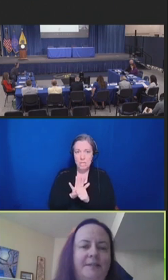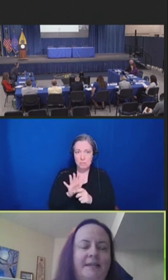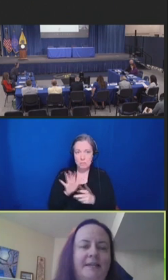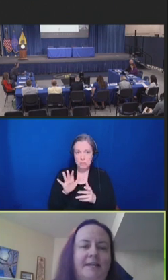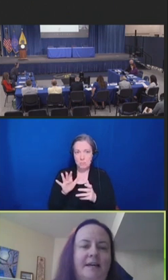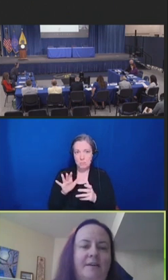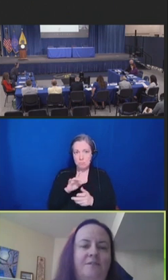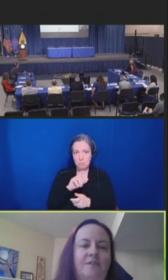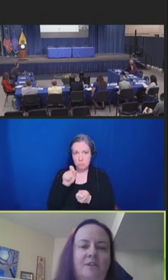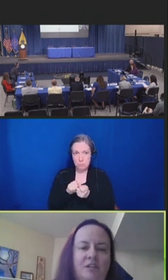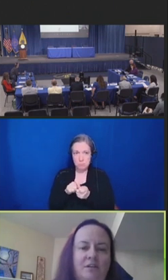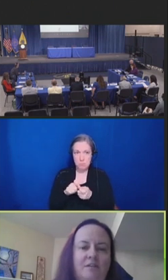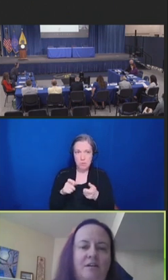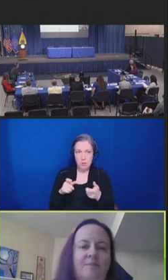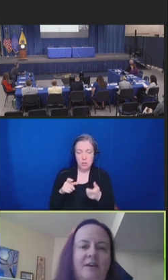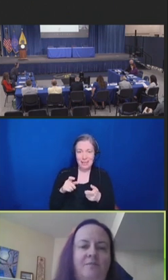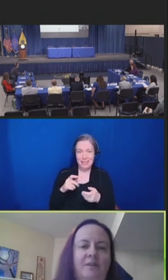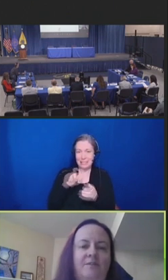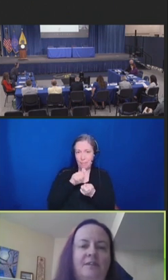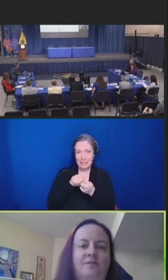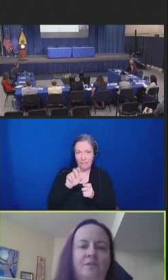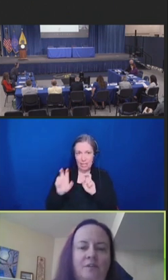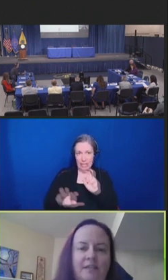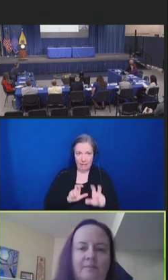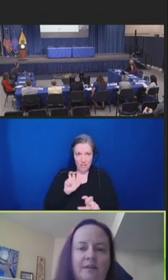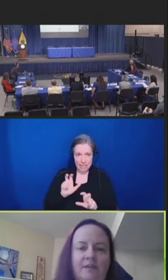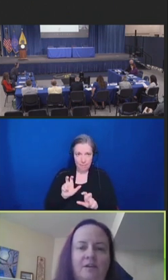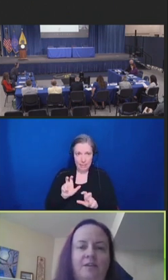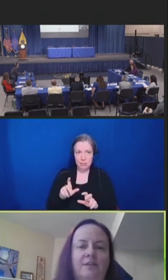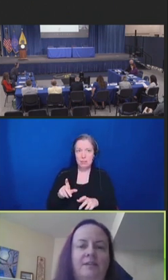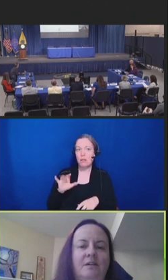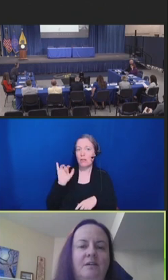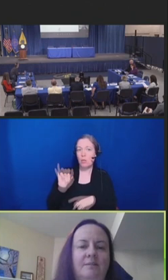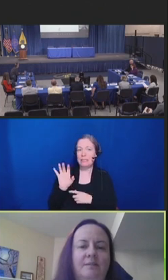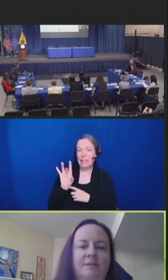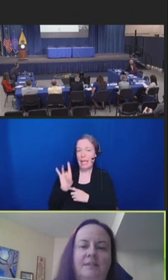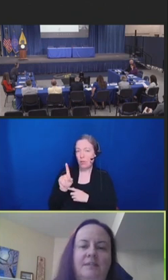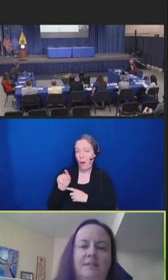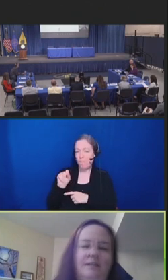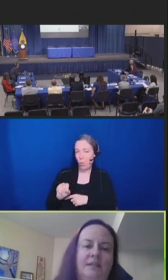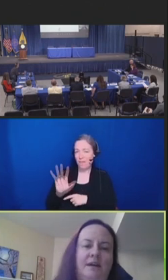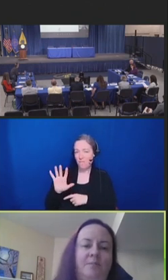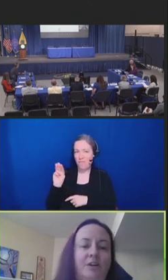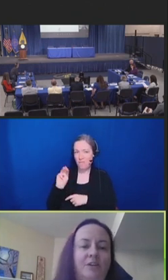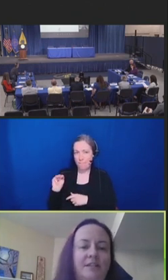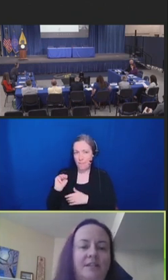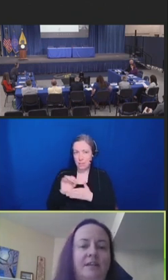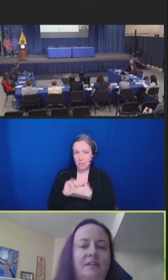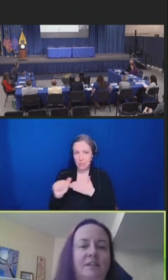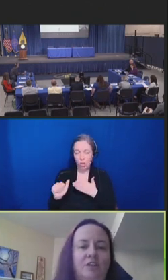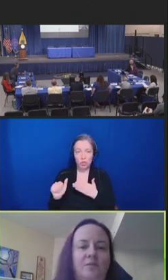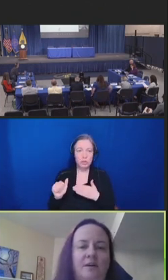For this year, the IPF will invest a further 10 million in time-limited projects that continue